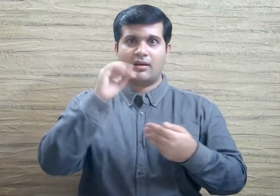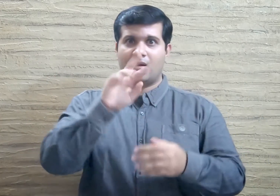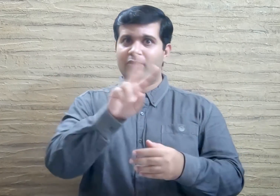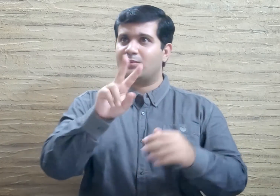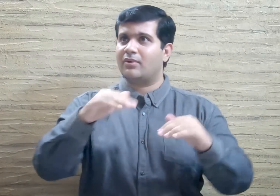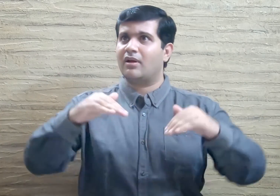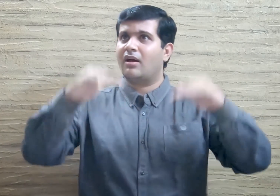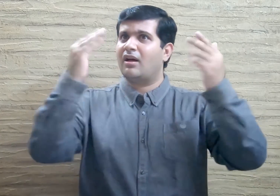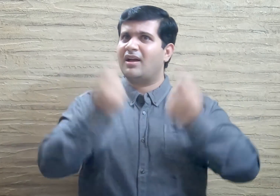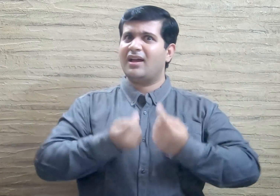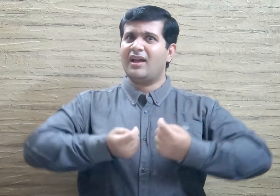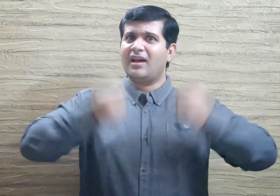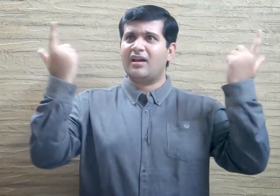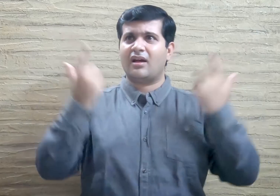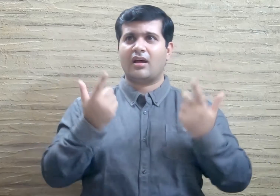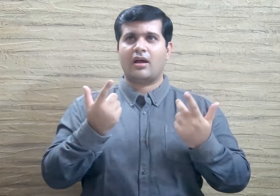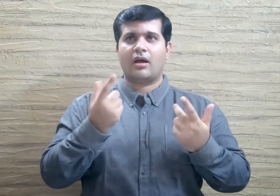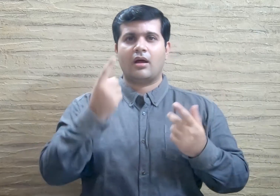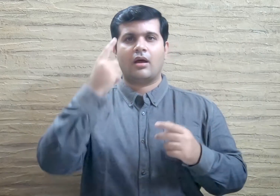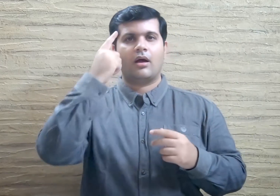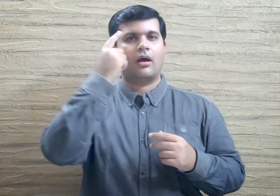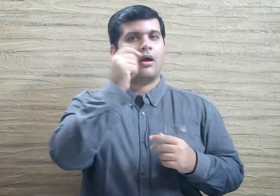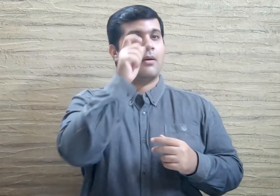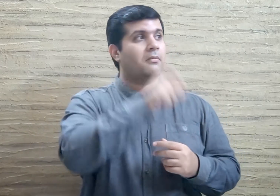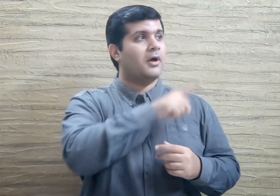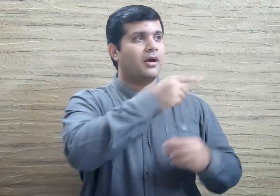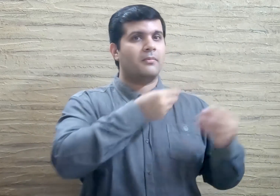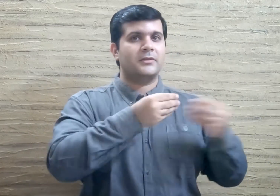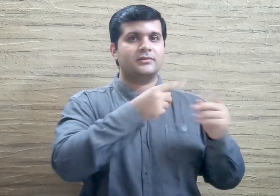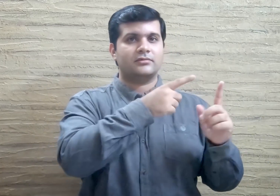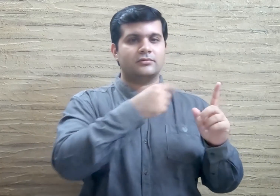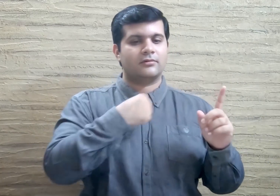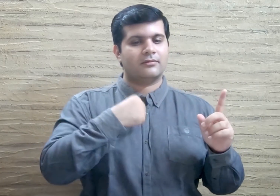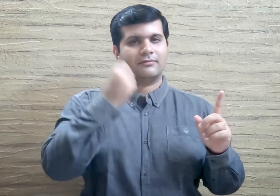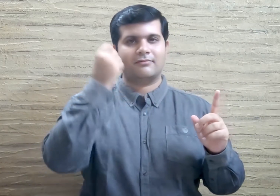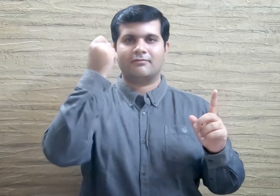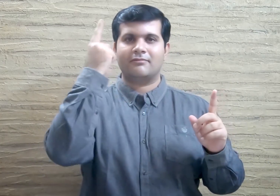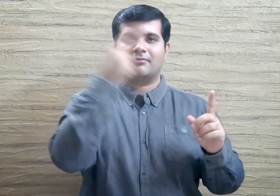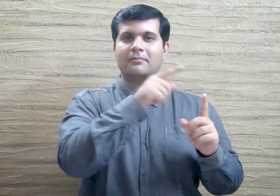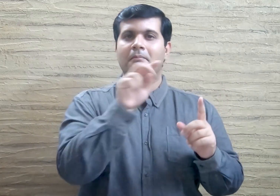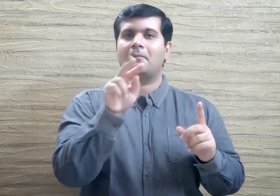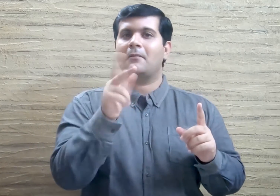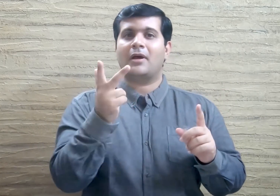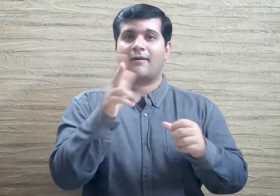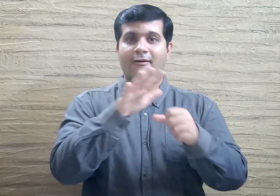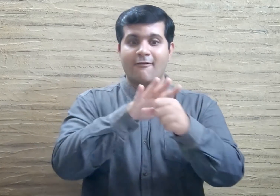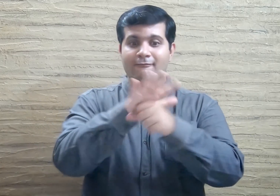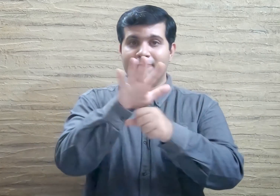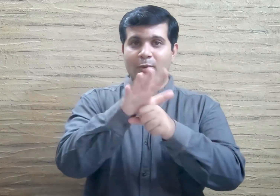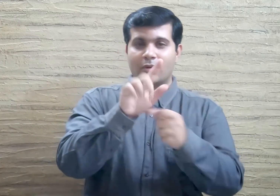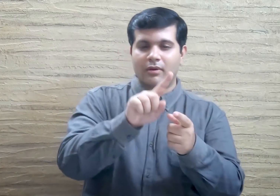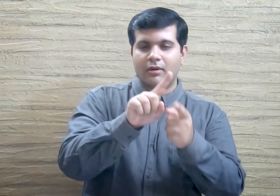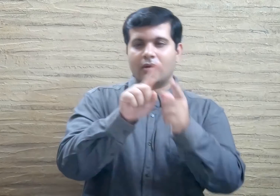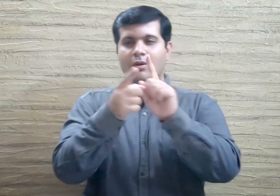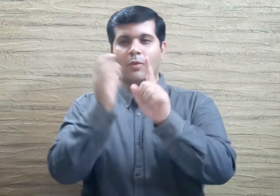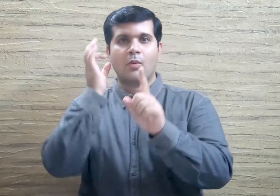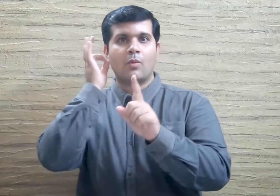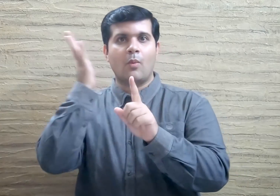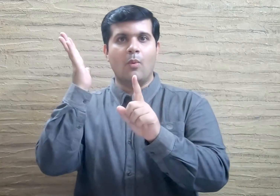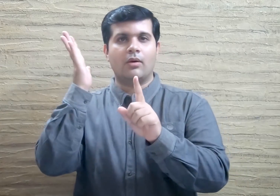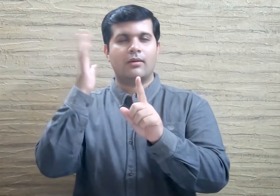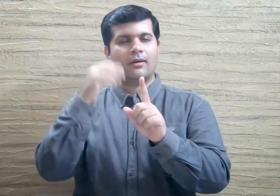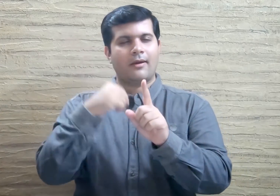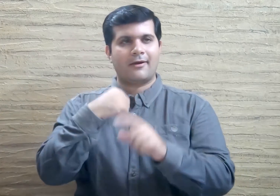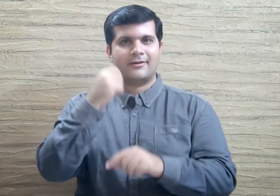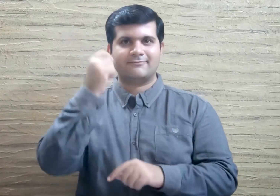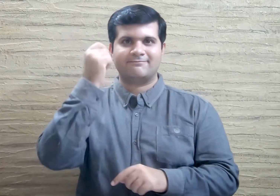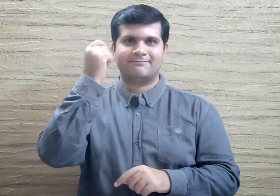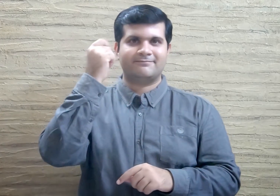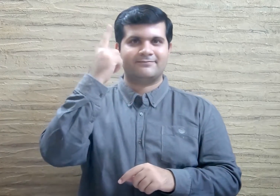She realised her sons became rich because the merchant had taught them to turn wood into gold.